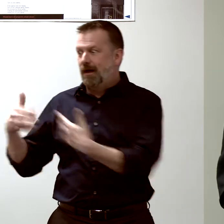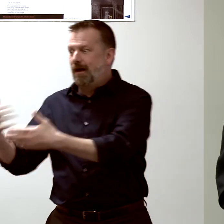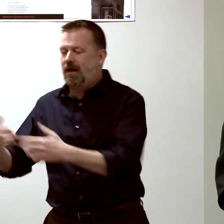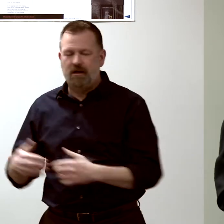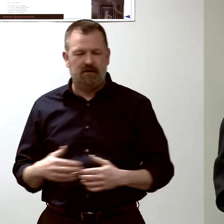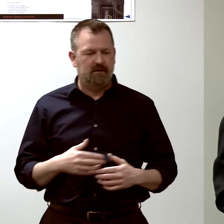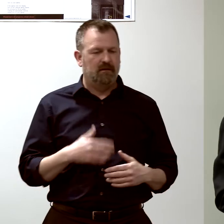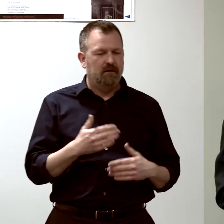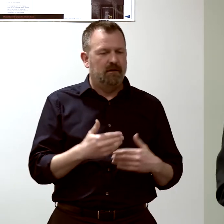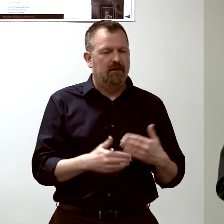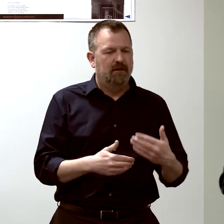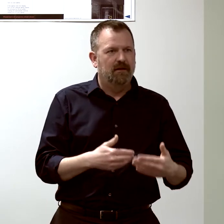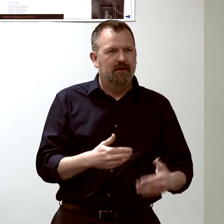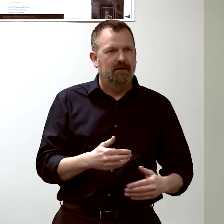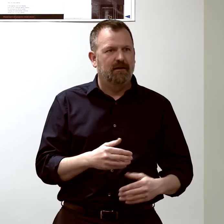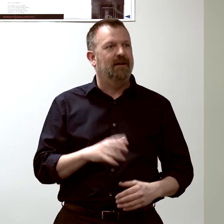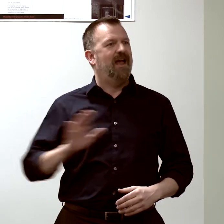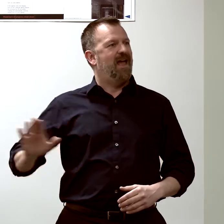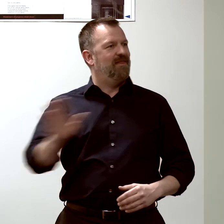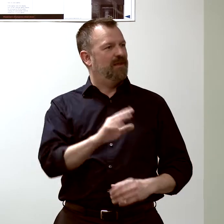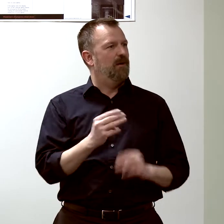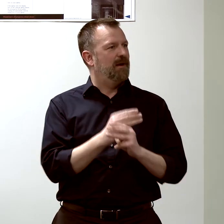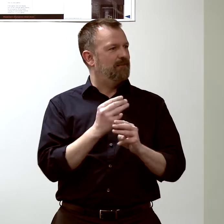and how they're mathematically connected to each other.